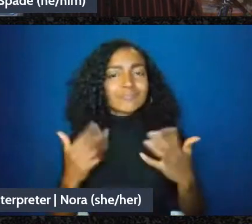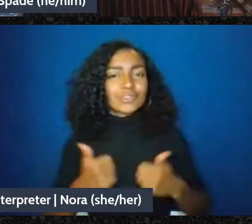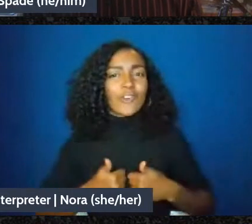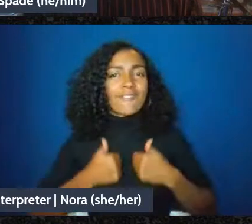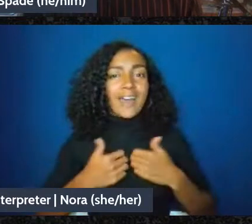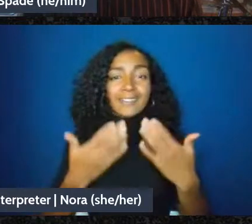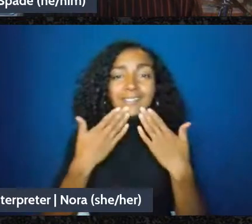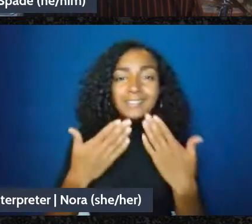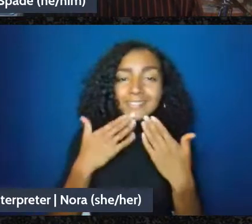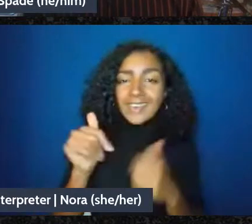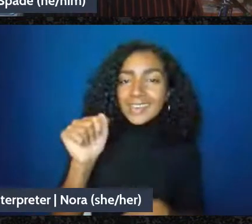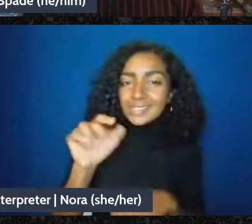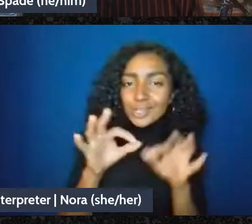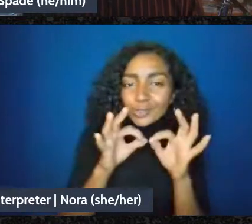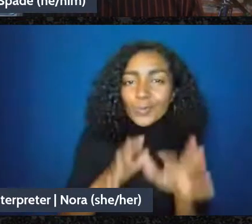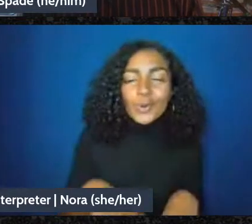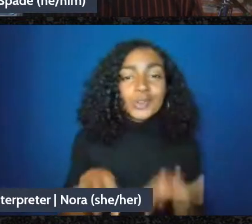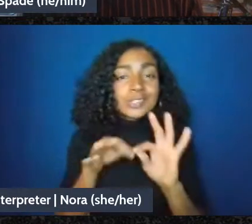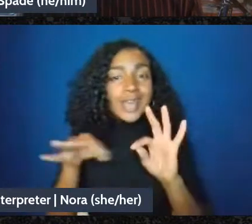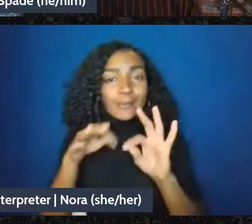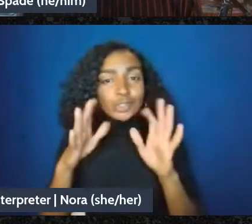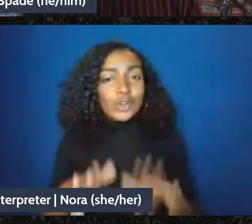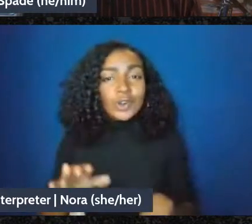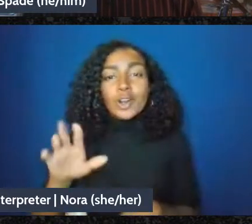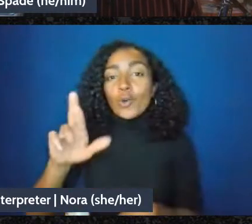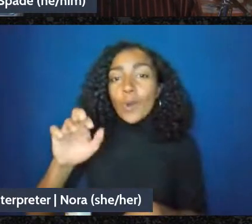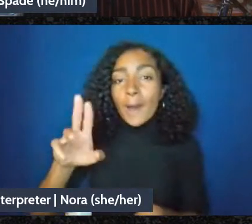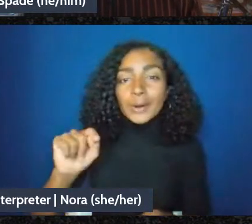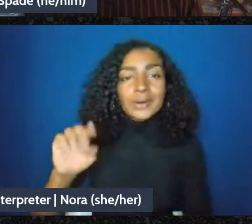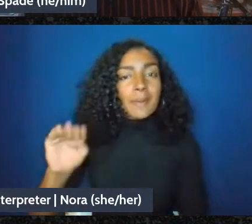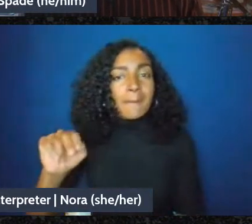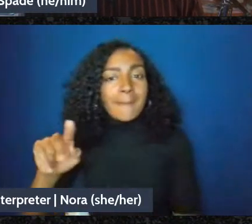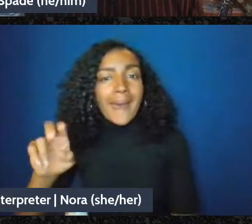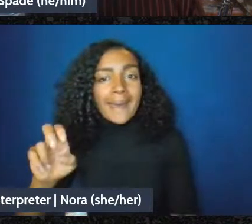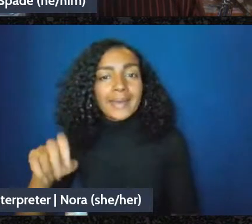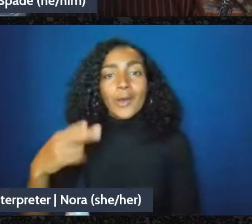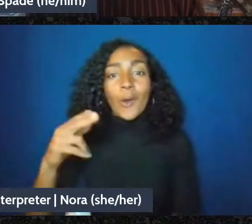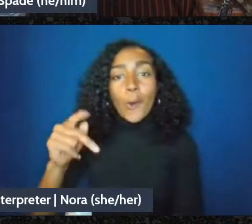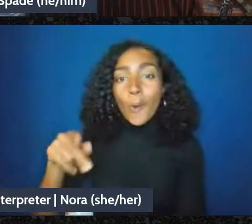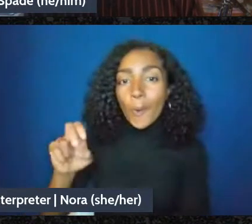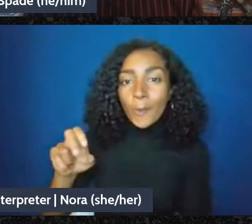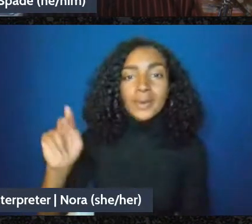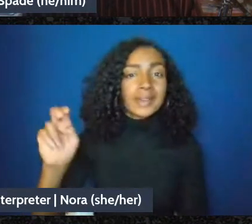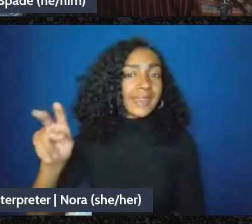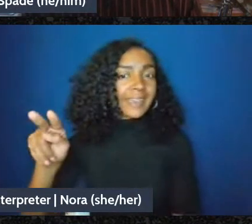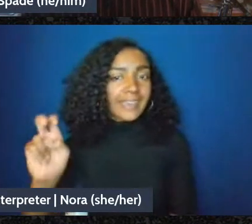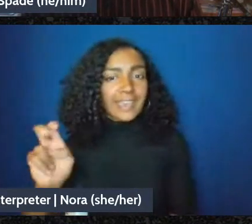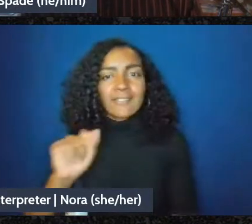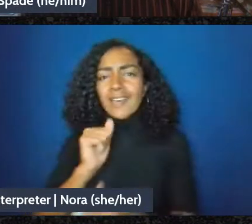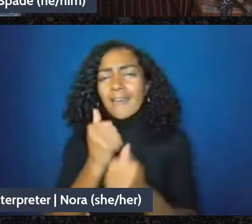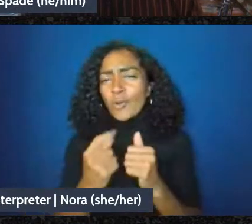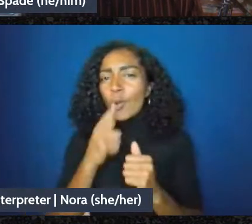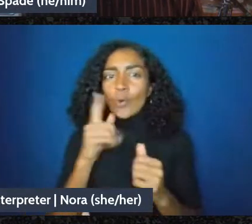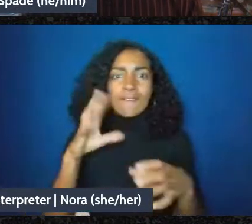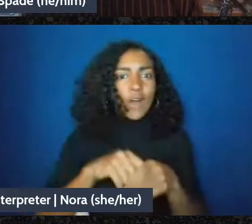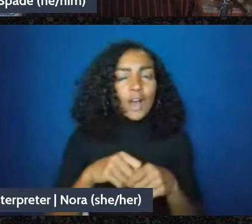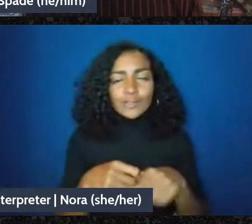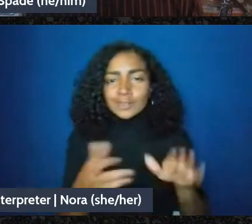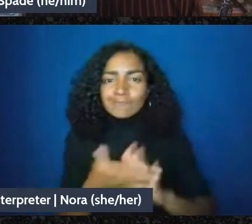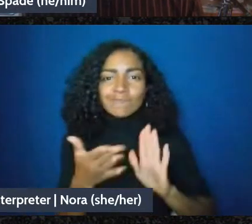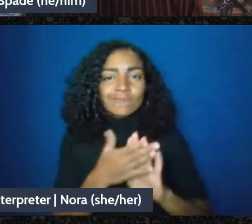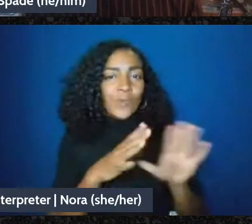Robert, Mike, Hope, Eve, and all people who worked on organizing this event.